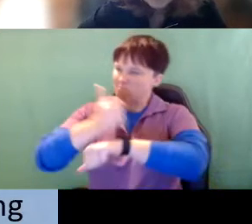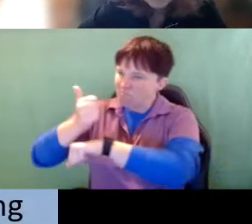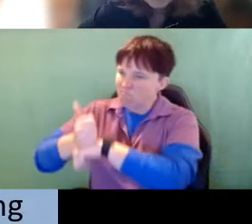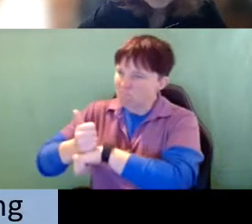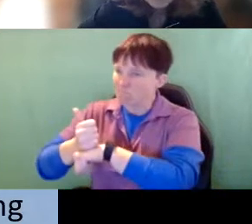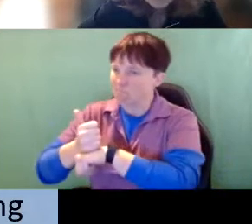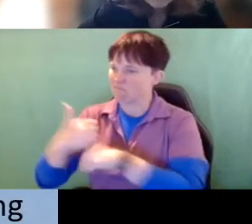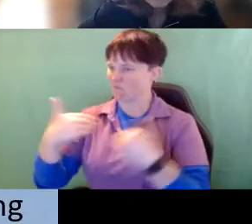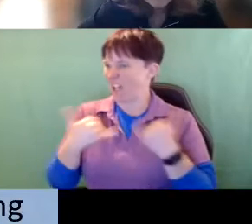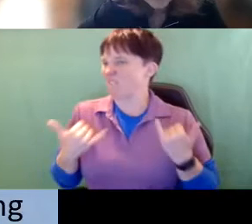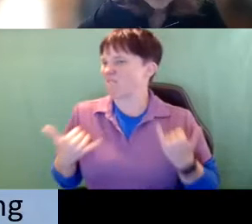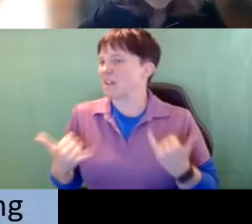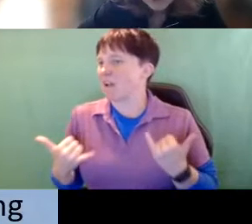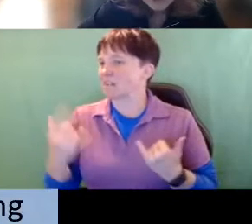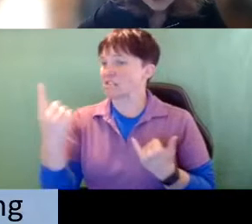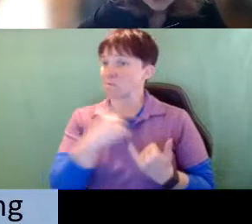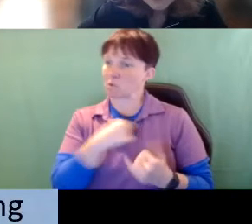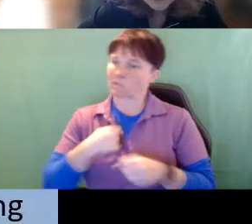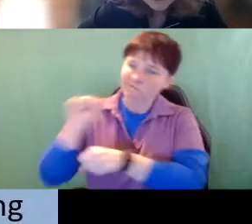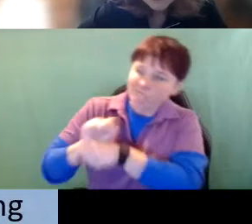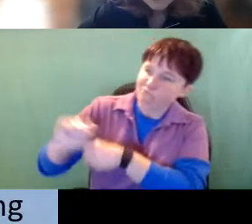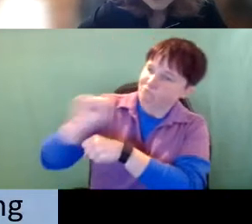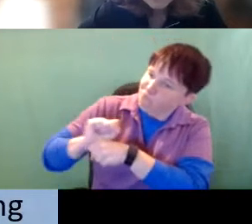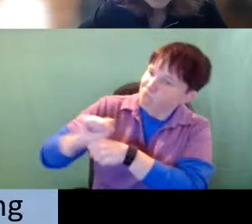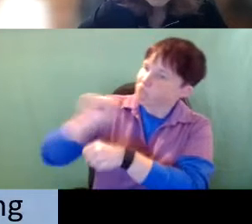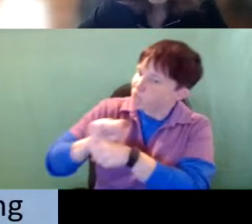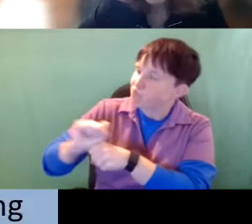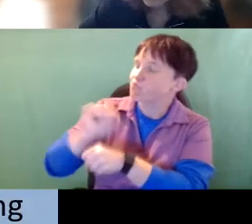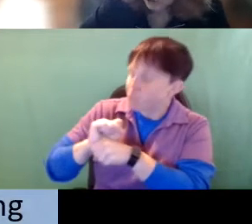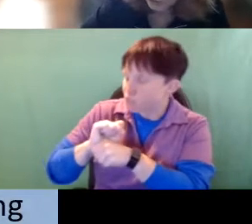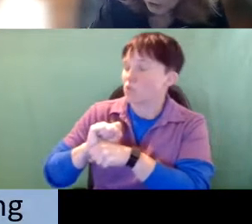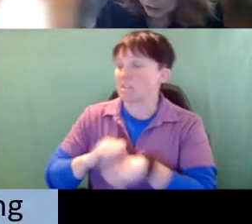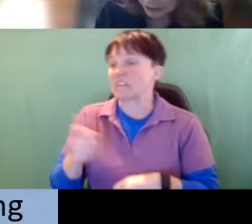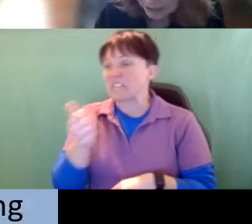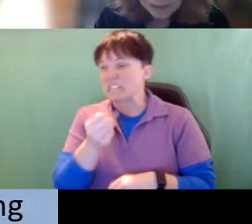that we have worked on, and they’re several universities